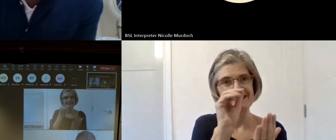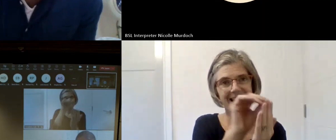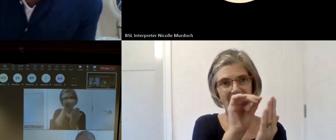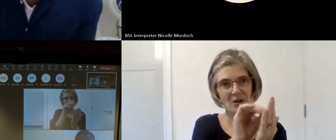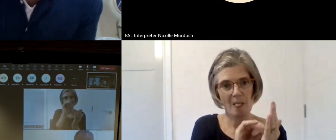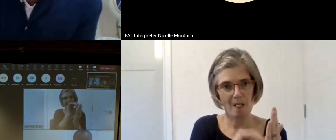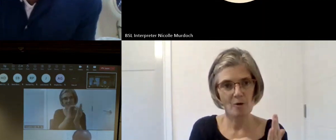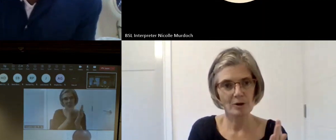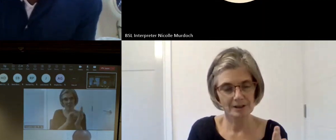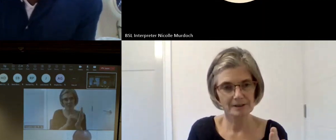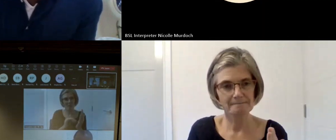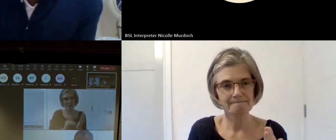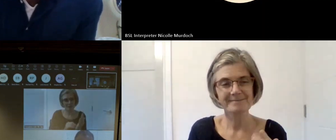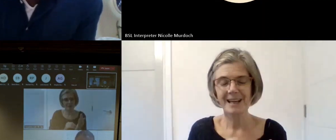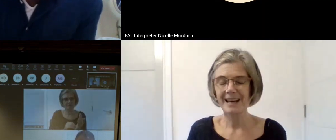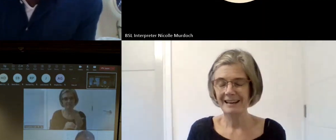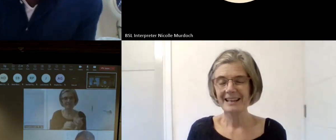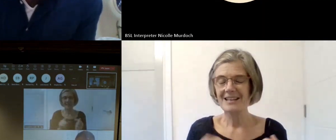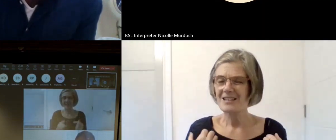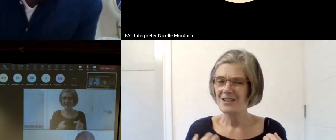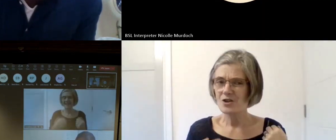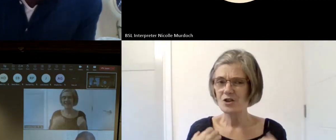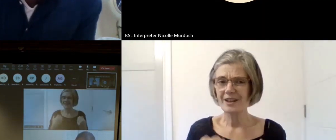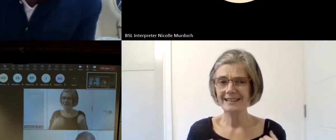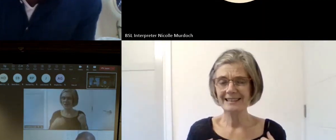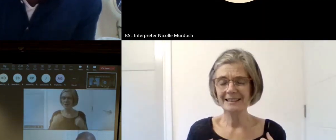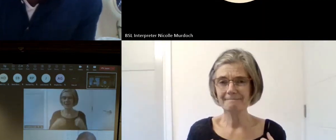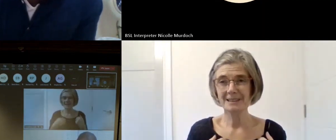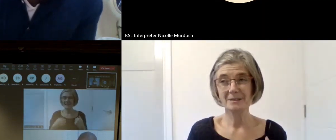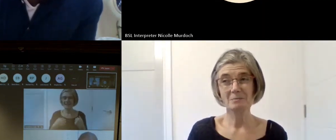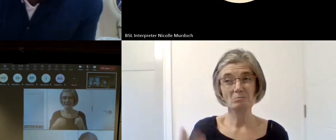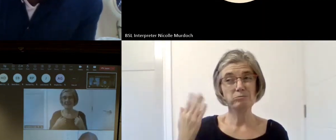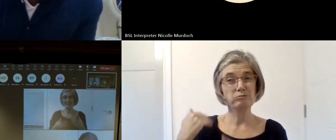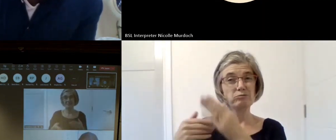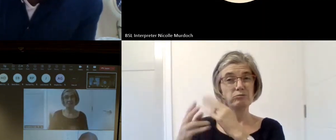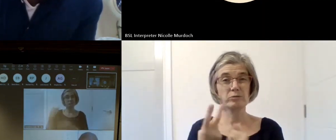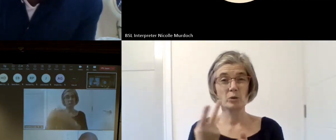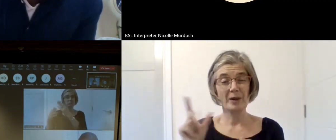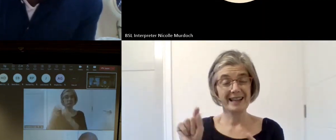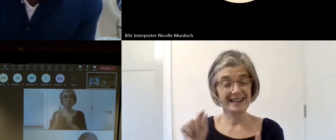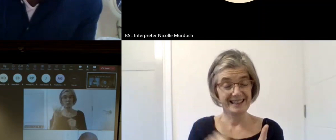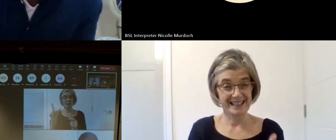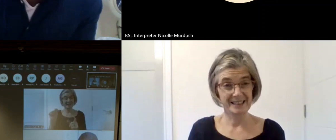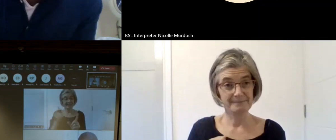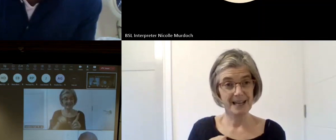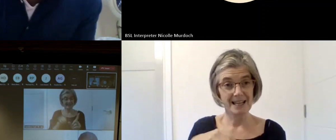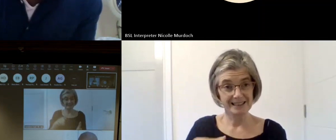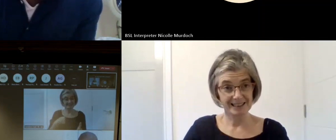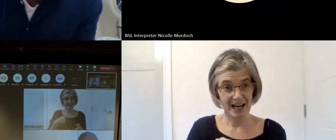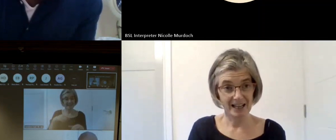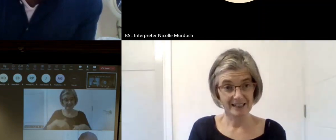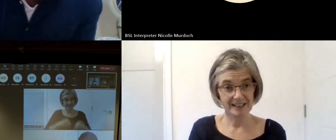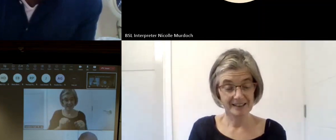it's interesting because I mean when I you know started in the sector 20 years ago I I go to meet